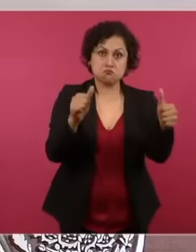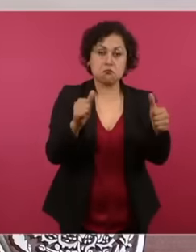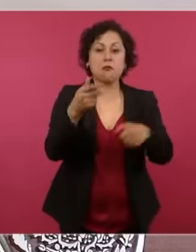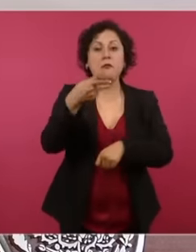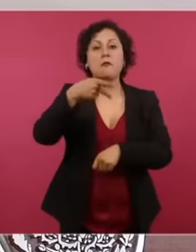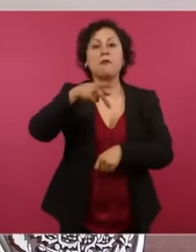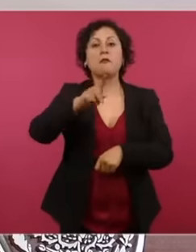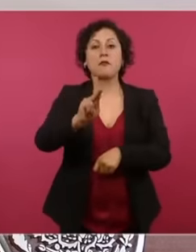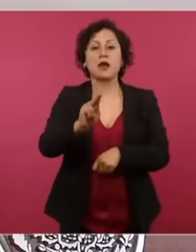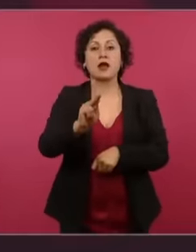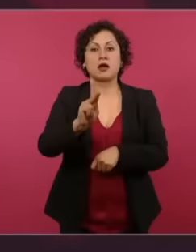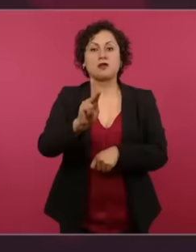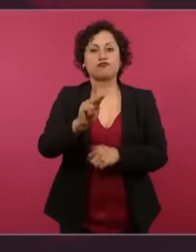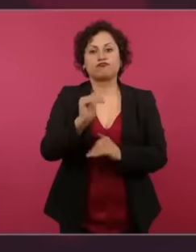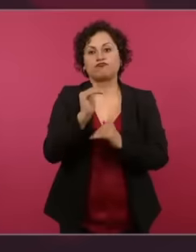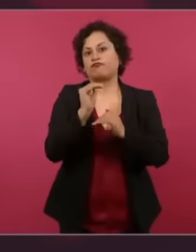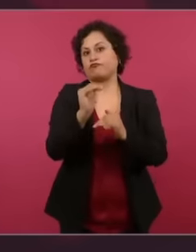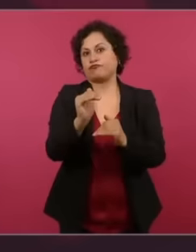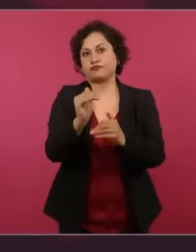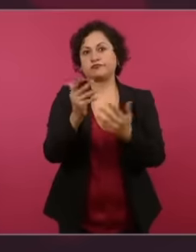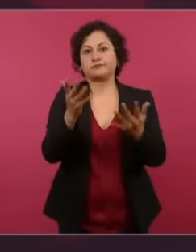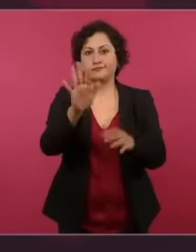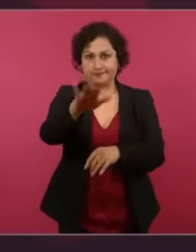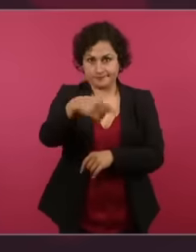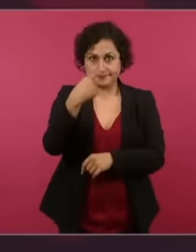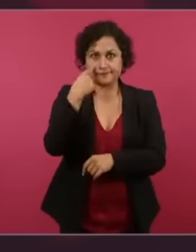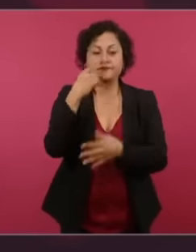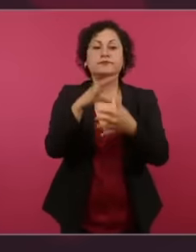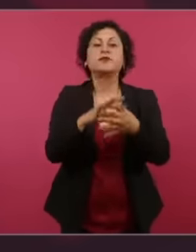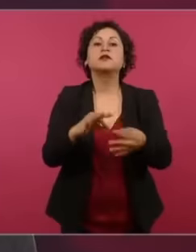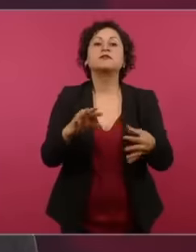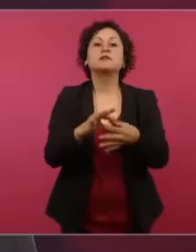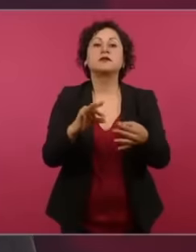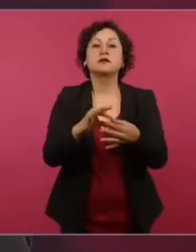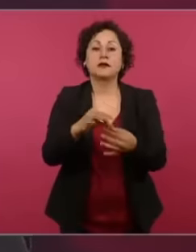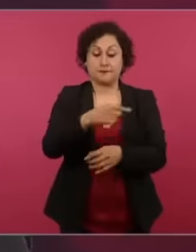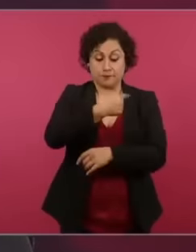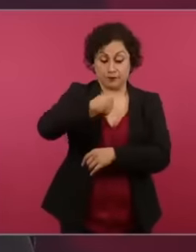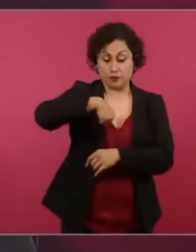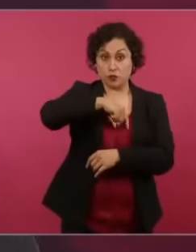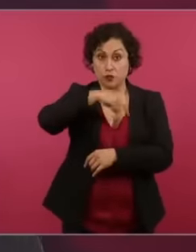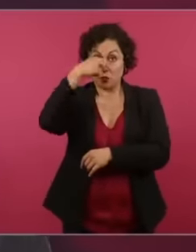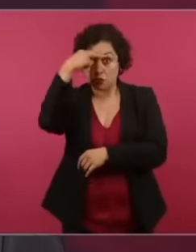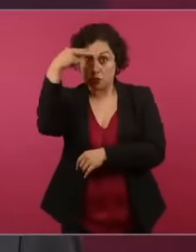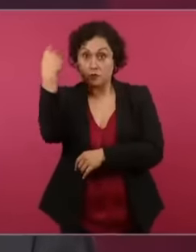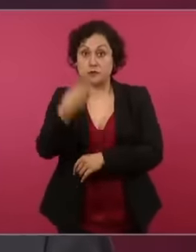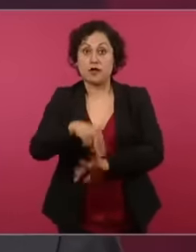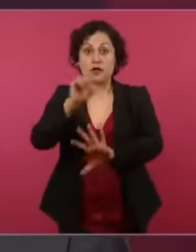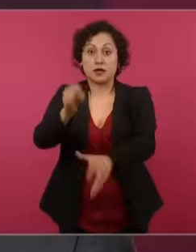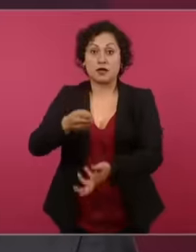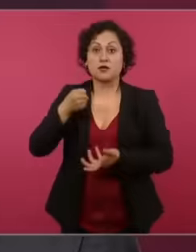I'll give you some information. We are investing 150 million. of dollars